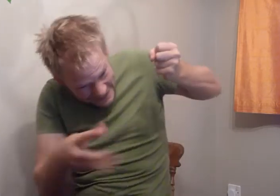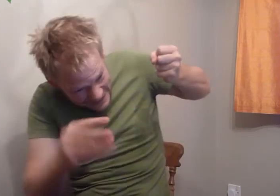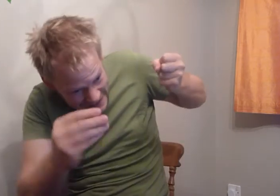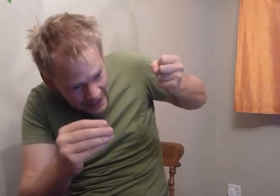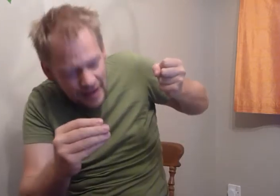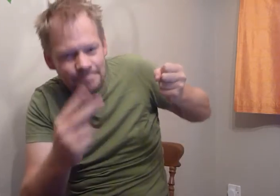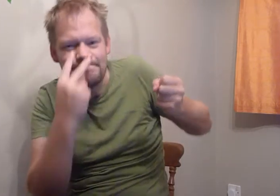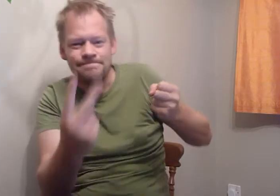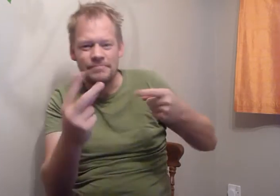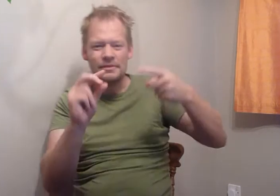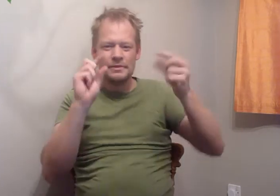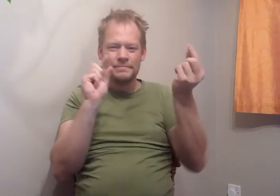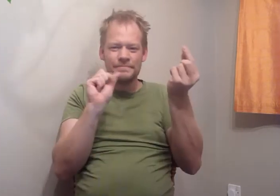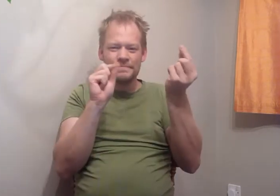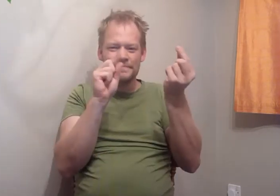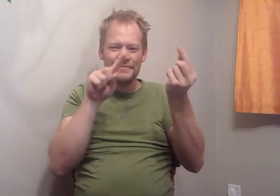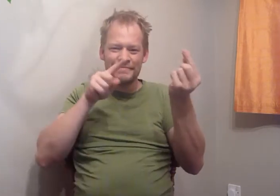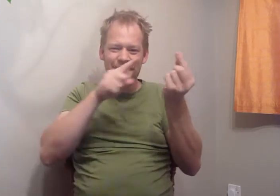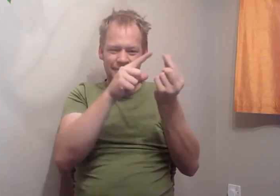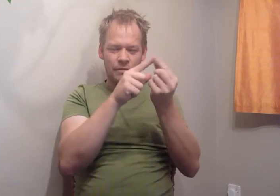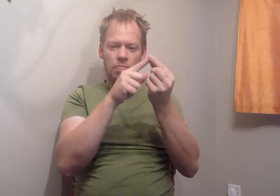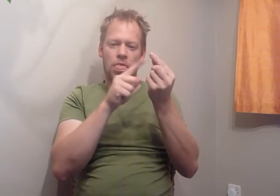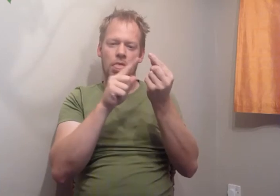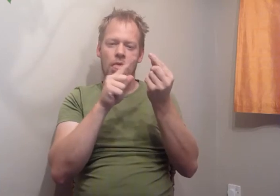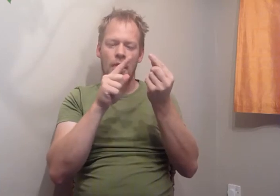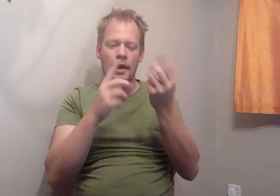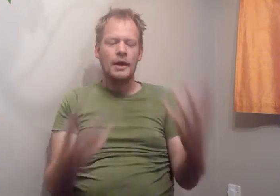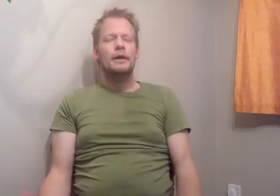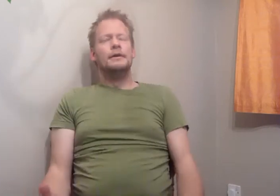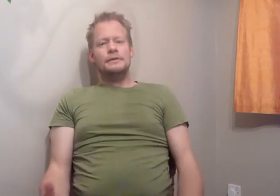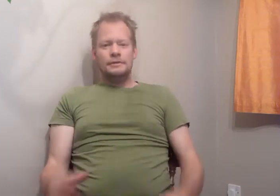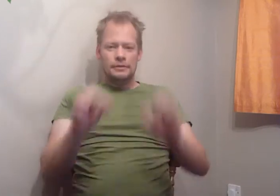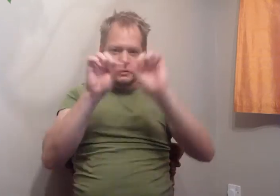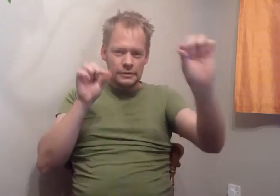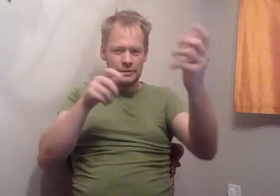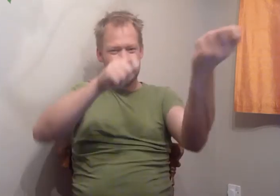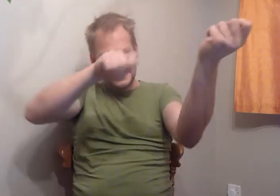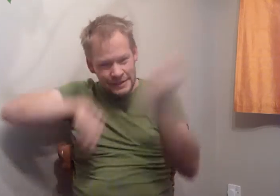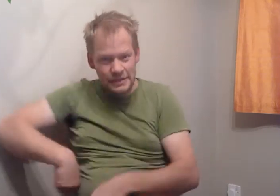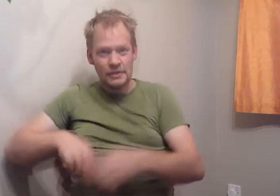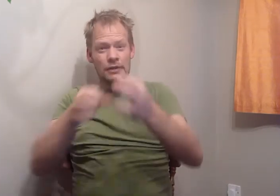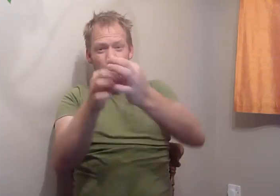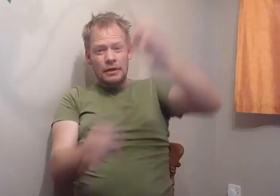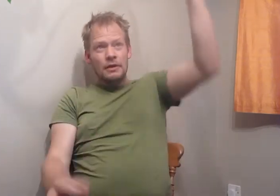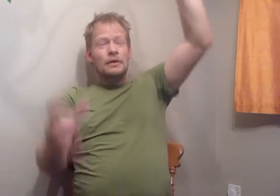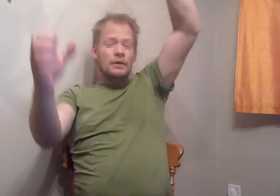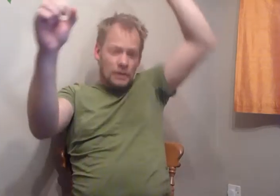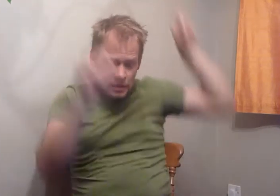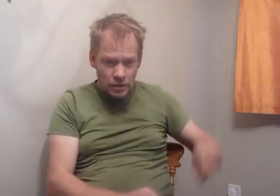and there he saw that a screw was loose. (Argh!) Gerry had to remove the rope,